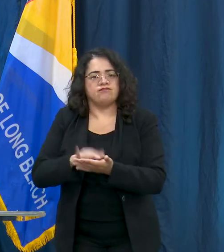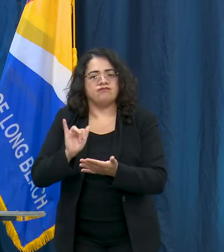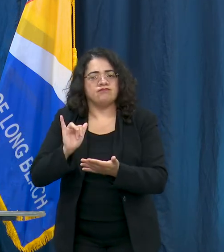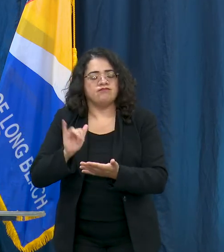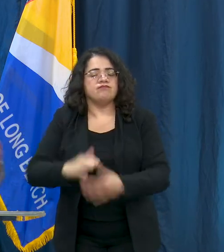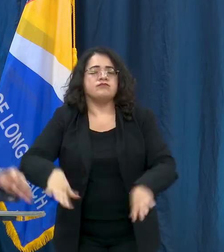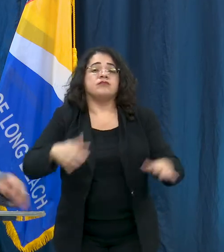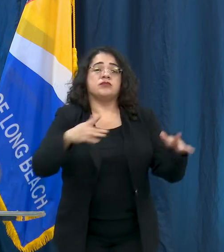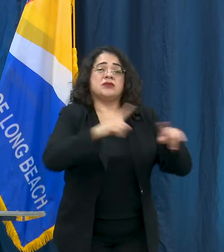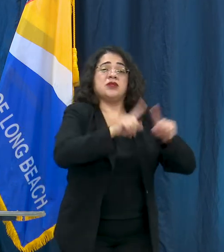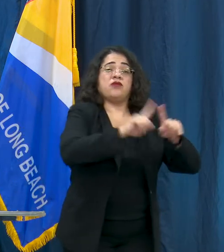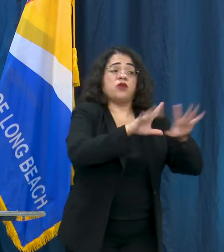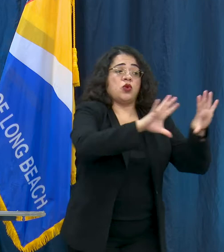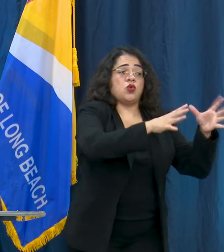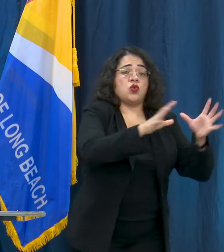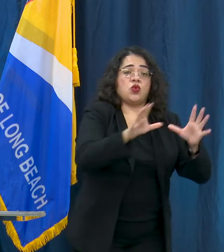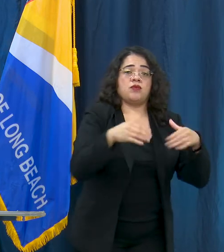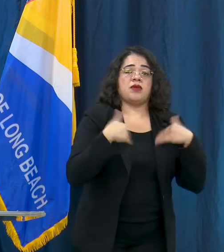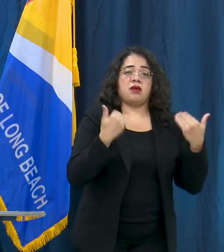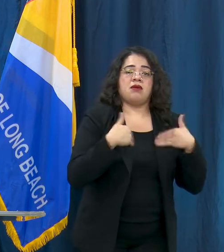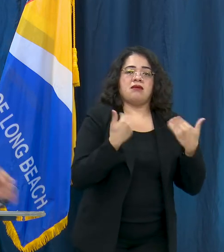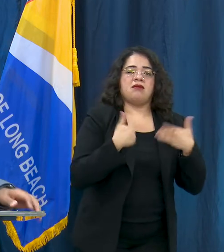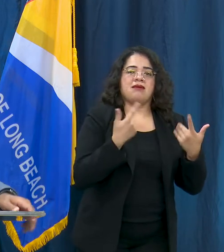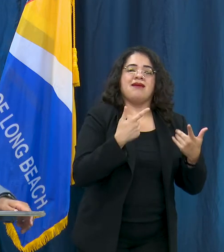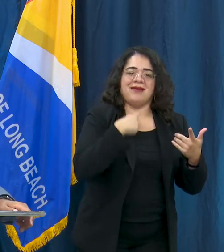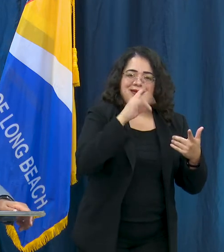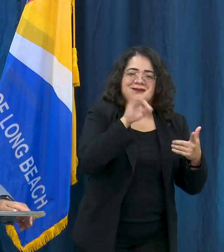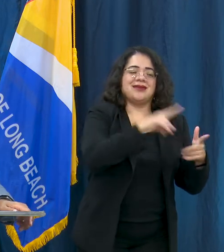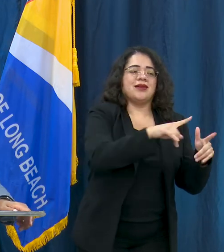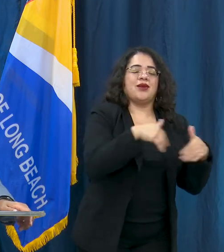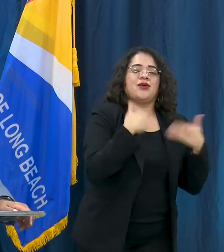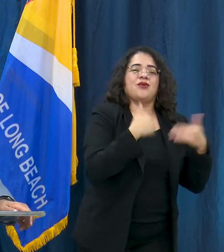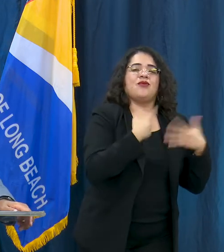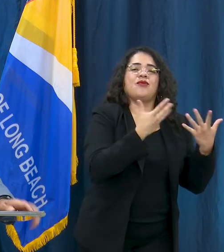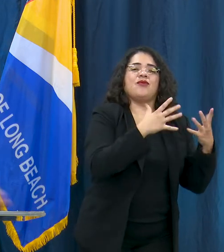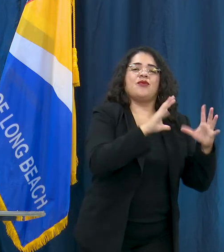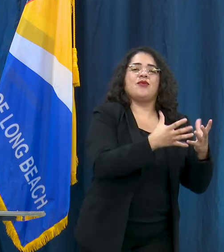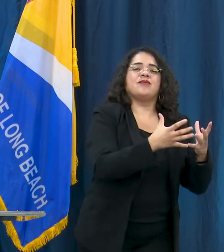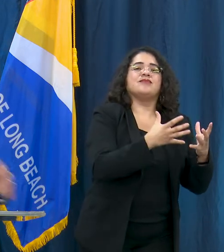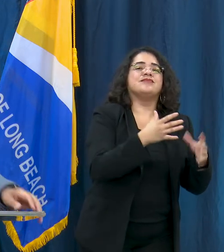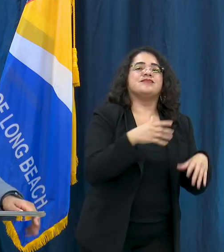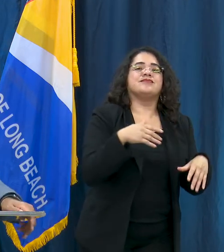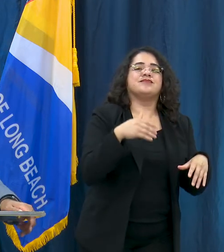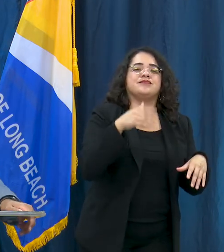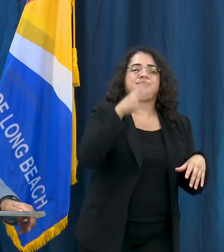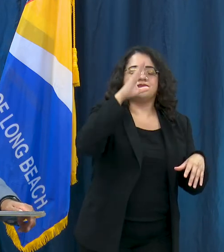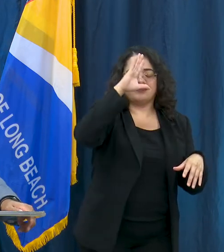some young, youth of color that were within our high schools and our